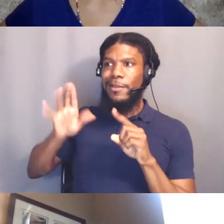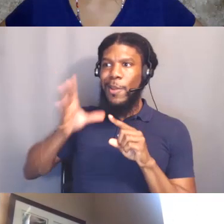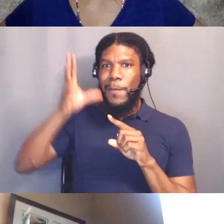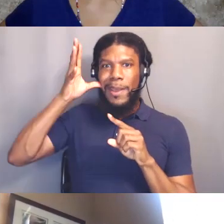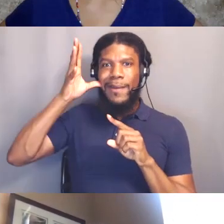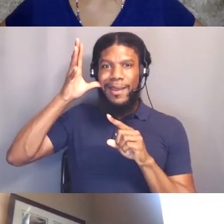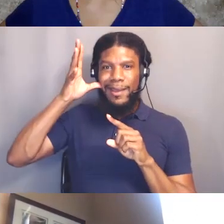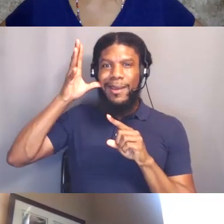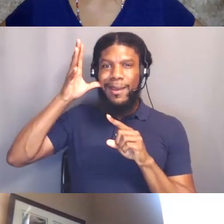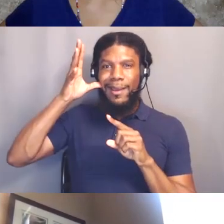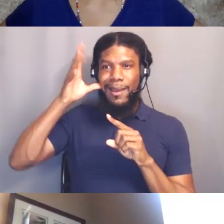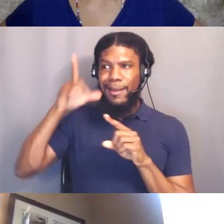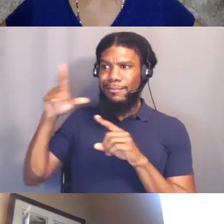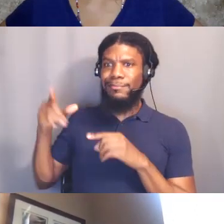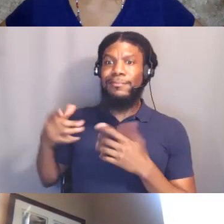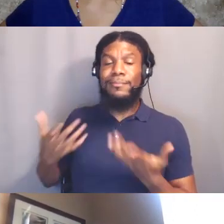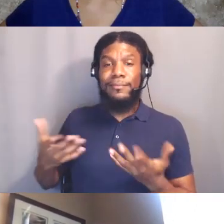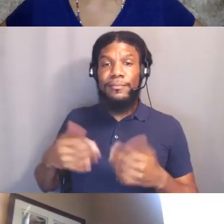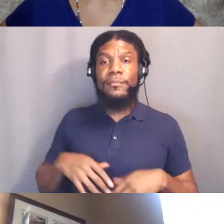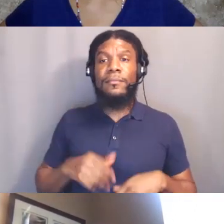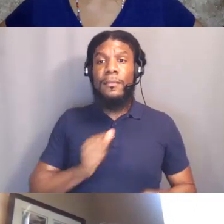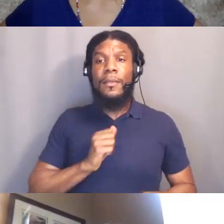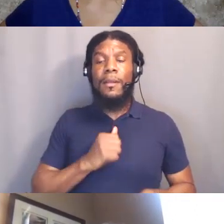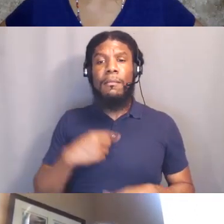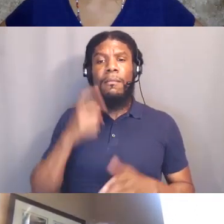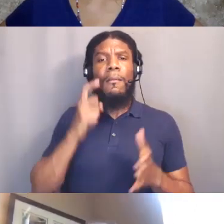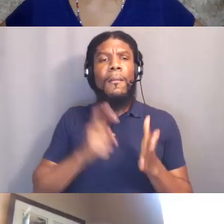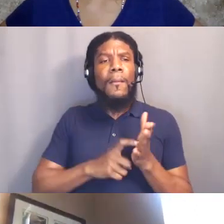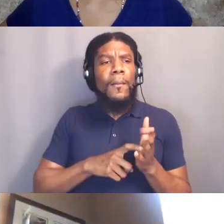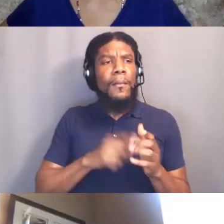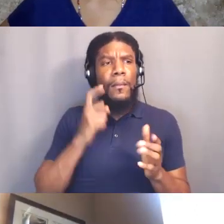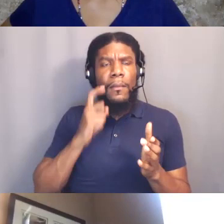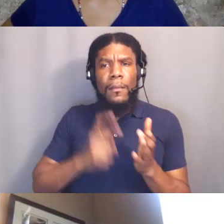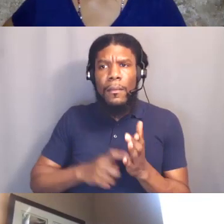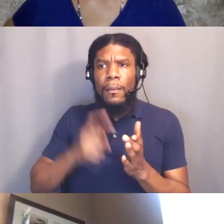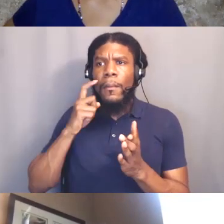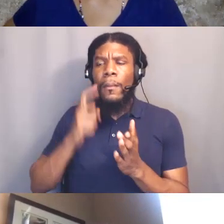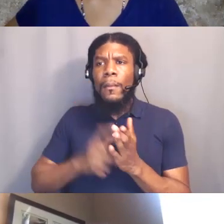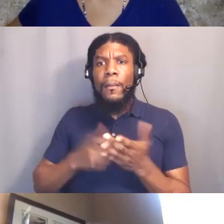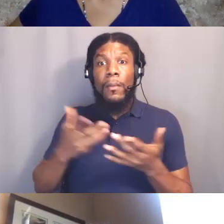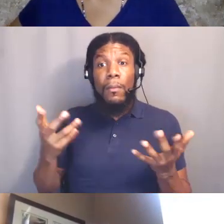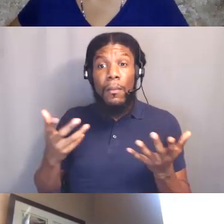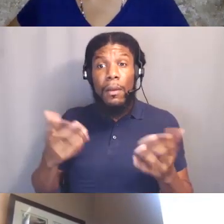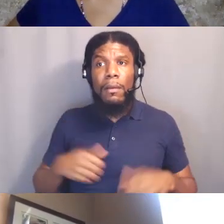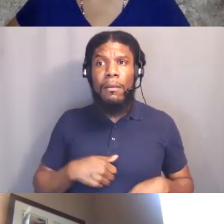What I'm seeing with the, I'm thinking right now of January 6th and the insurrectionist